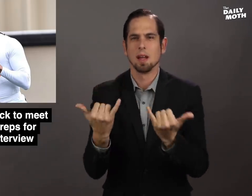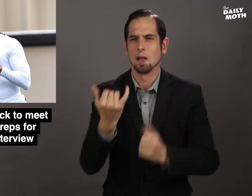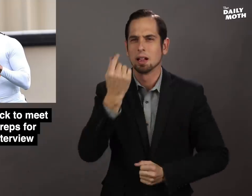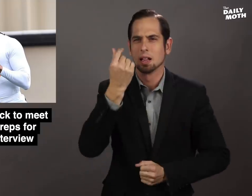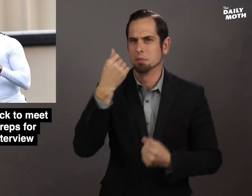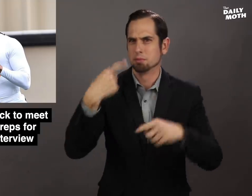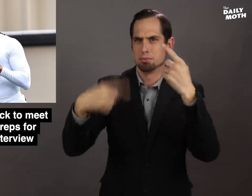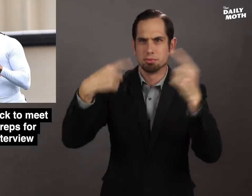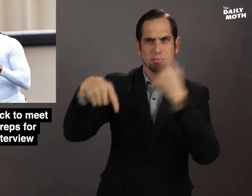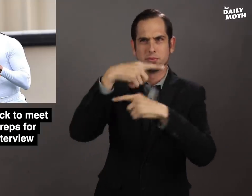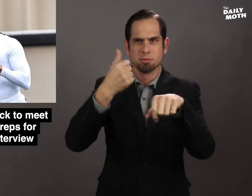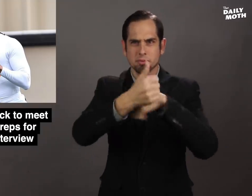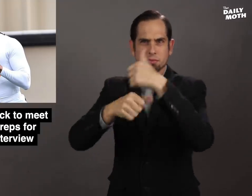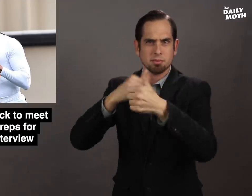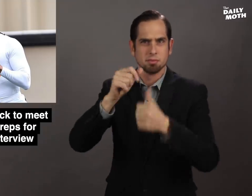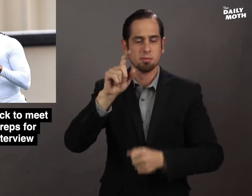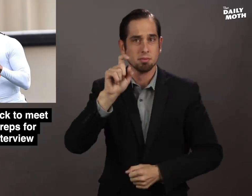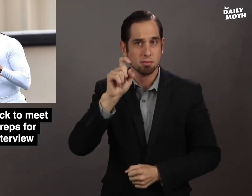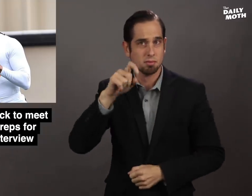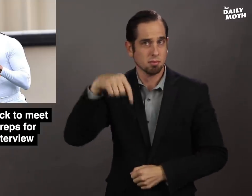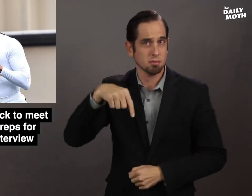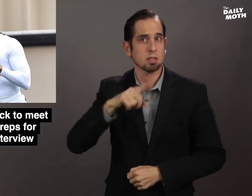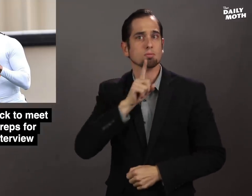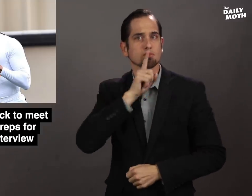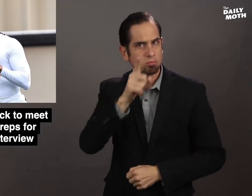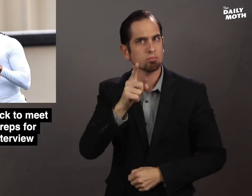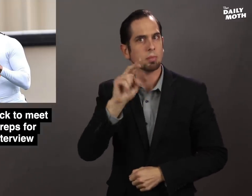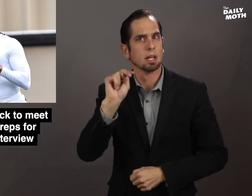There is a bit of a controversy on if this is a genuine effort